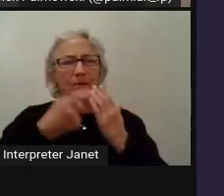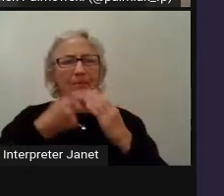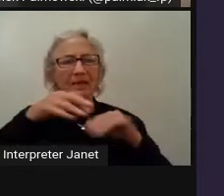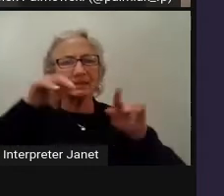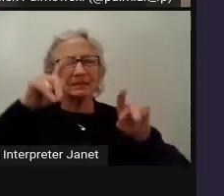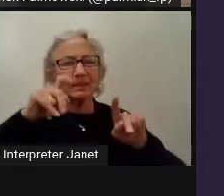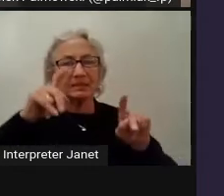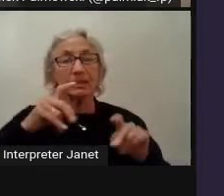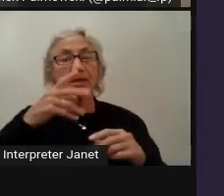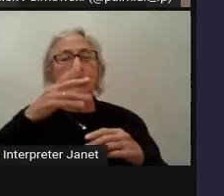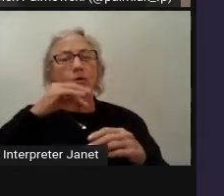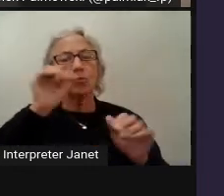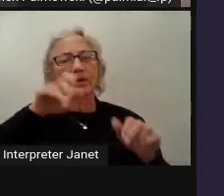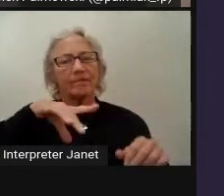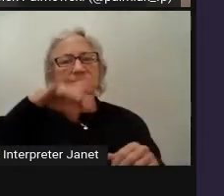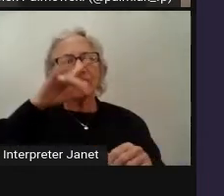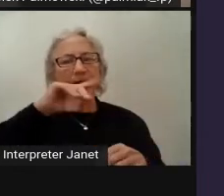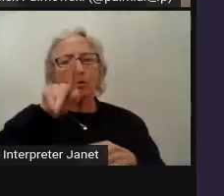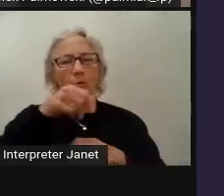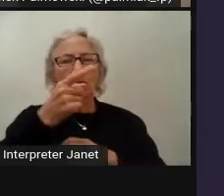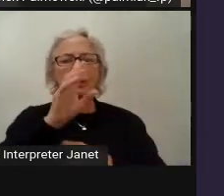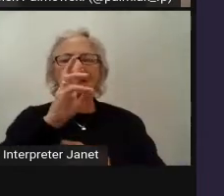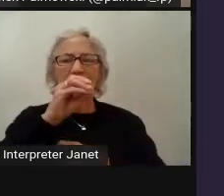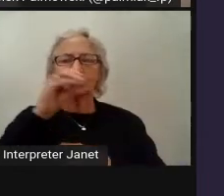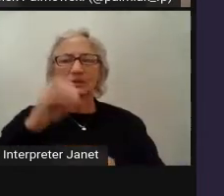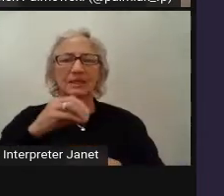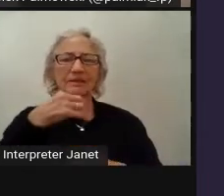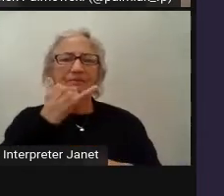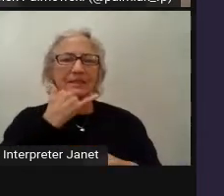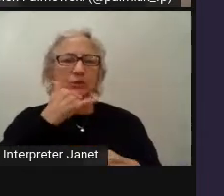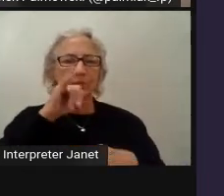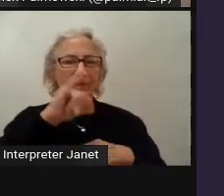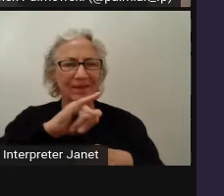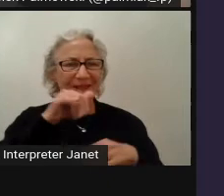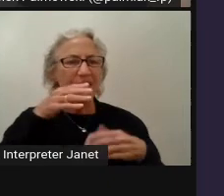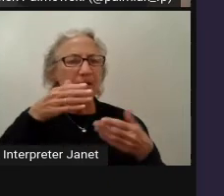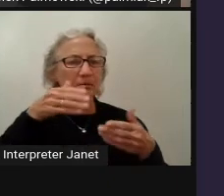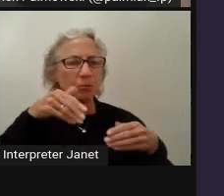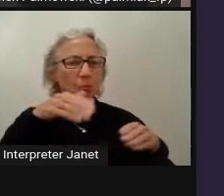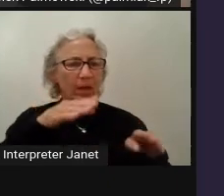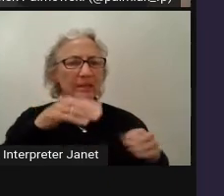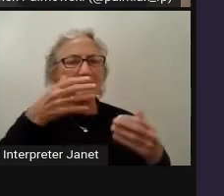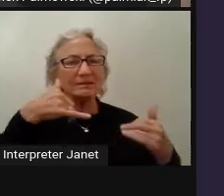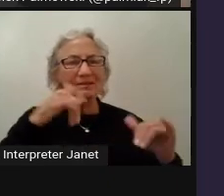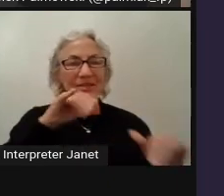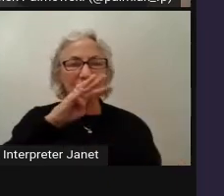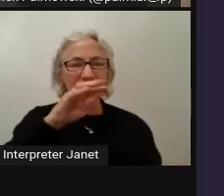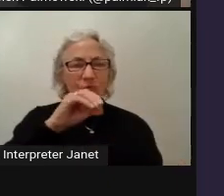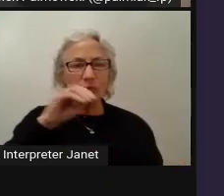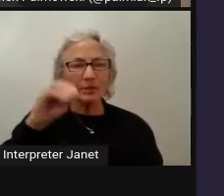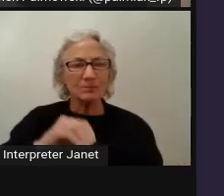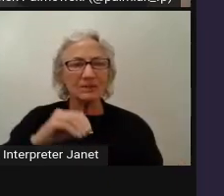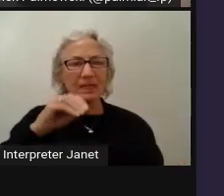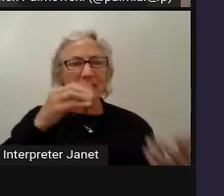We can only find 60% issues that way. There are still 40% issues left, so this means